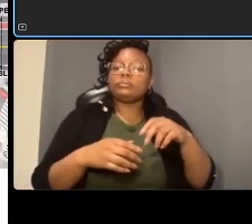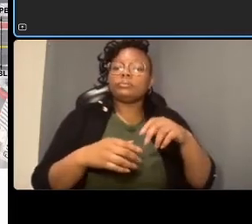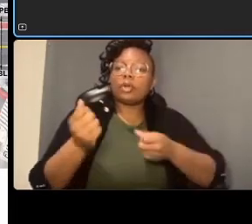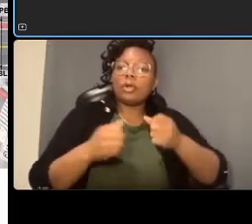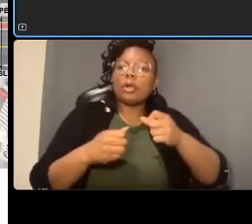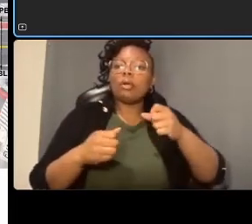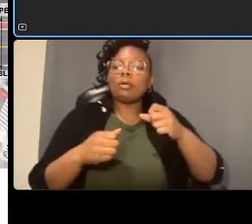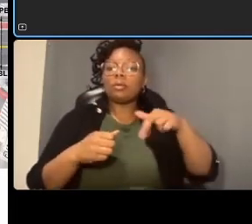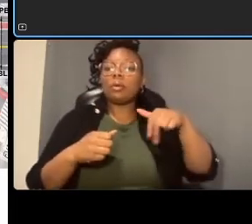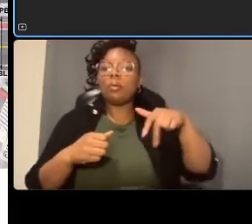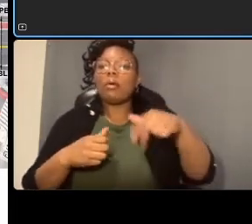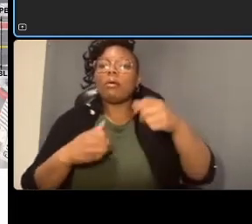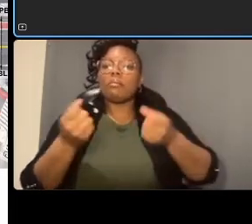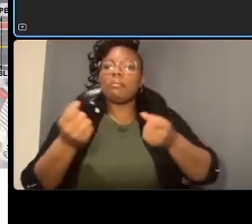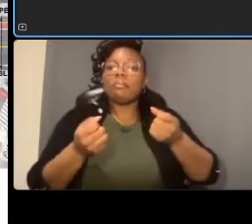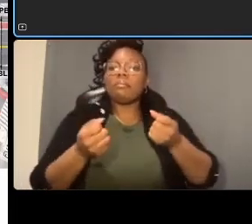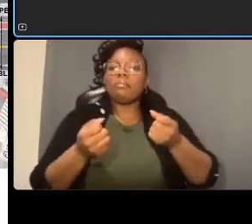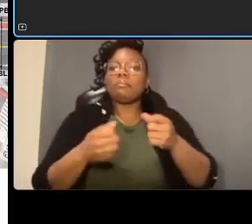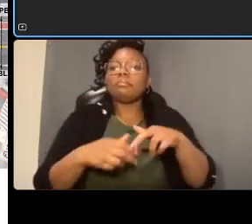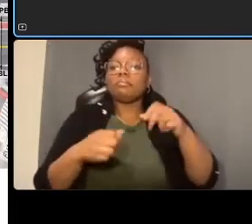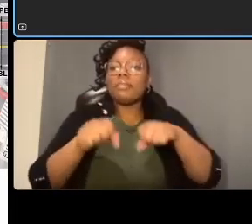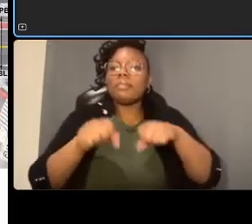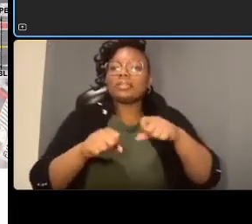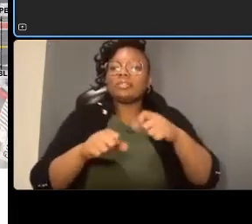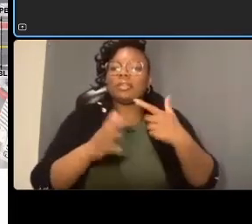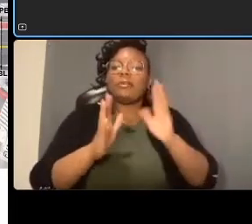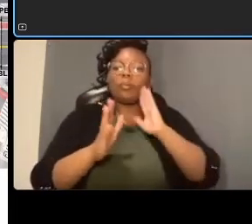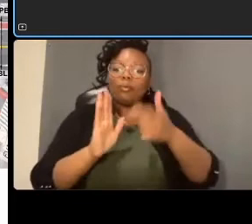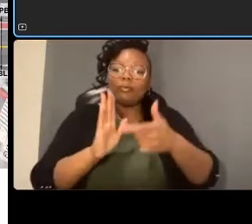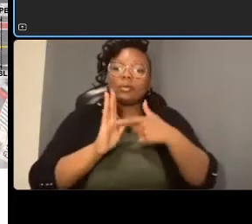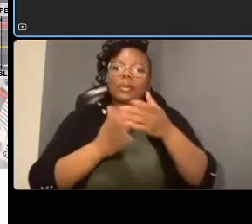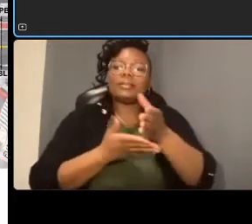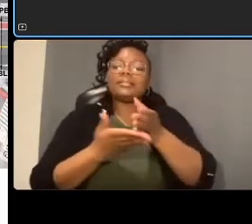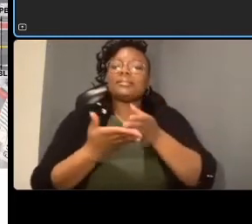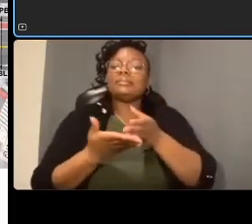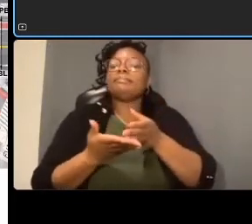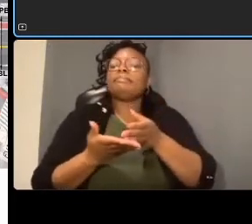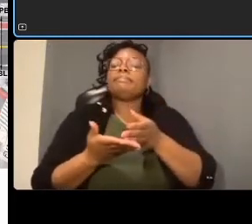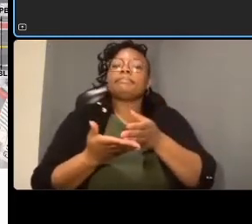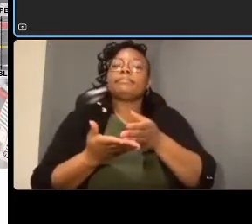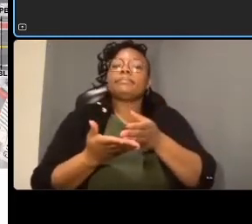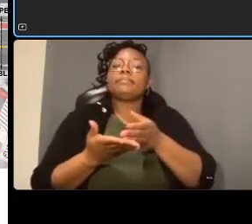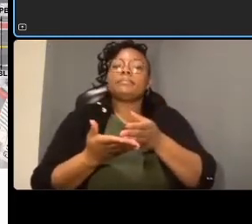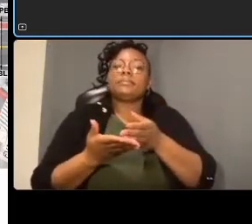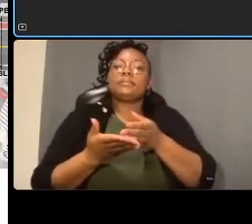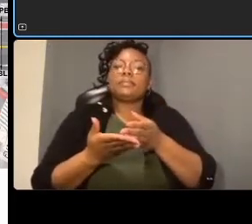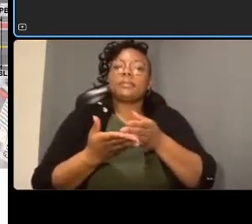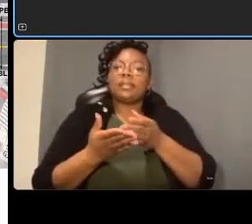um reorienting of the crosswalks and uh and make it to make that work but we've checked